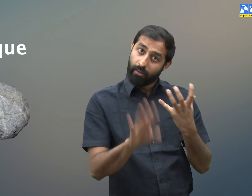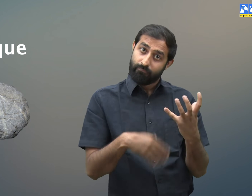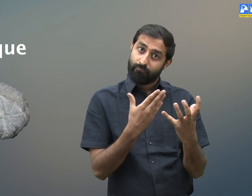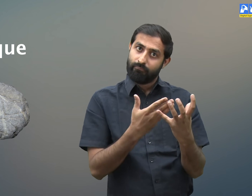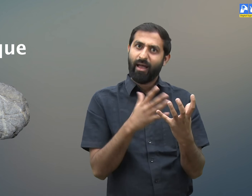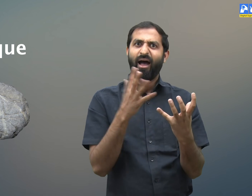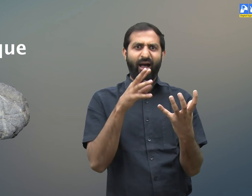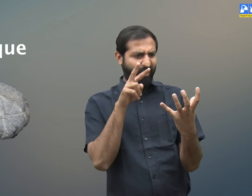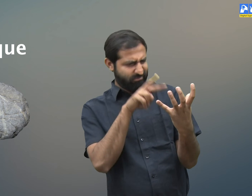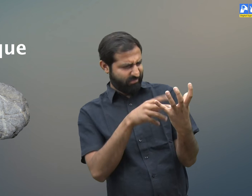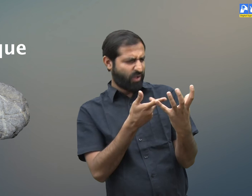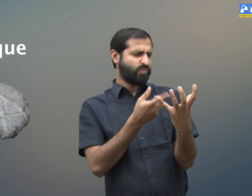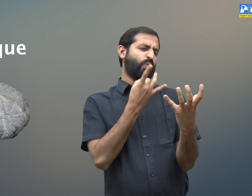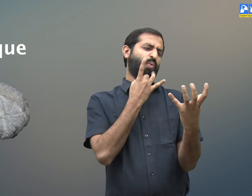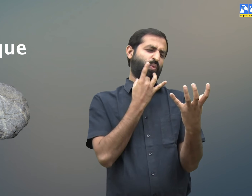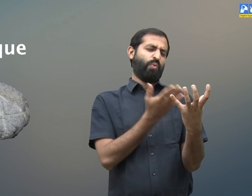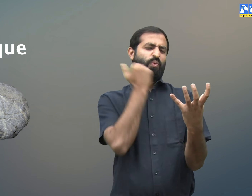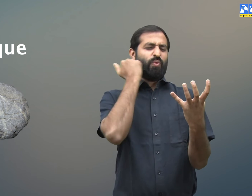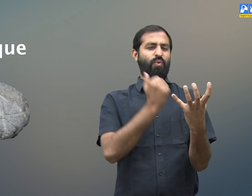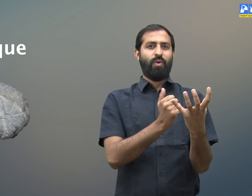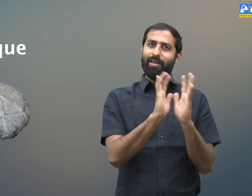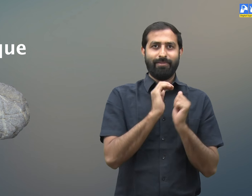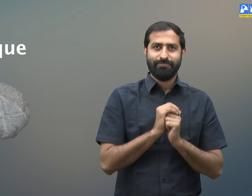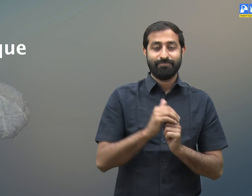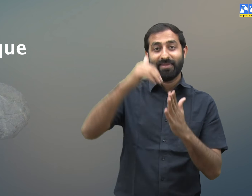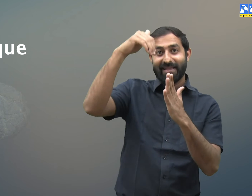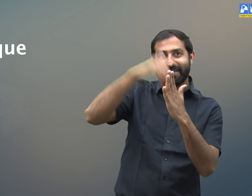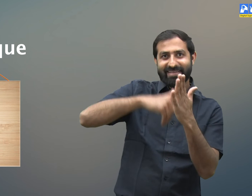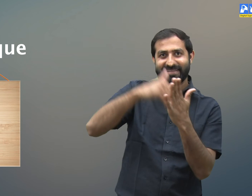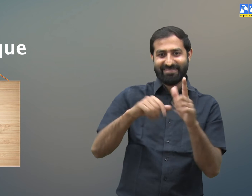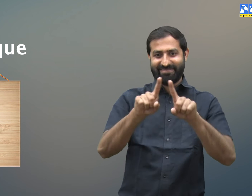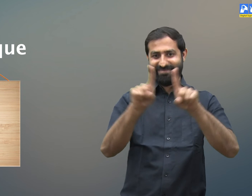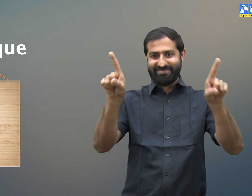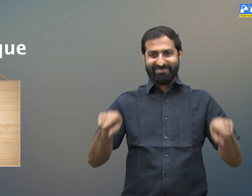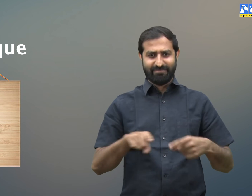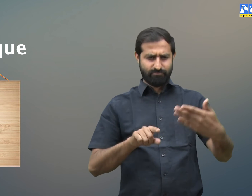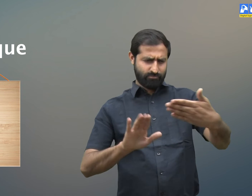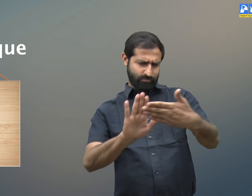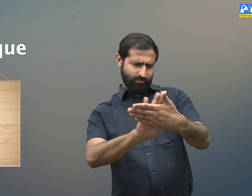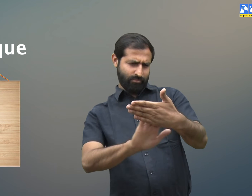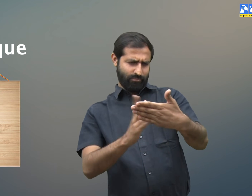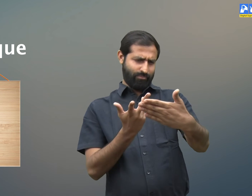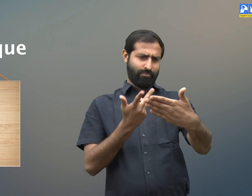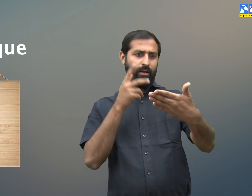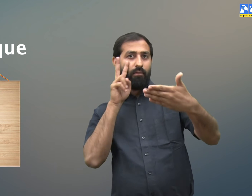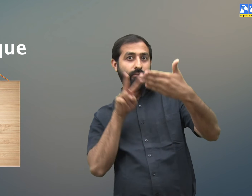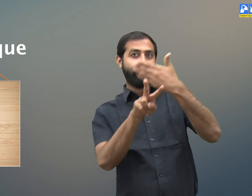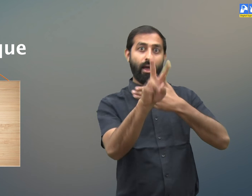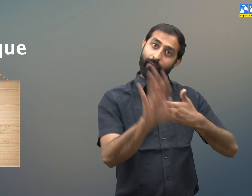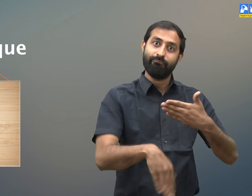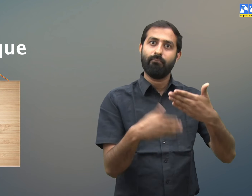Can we see through a rock? No. Another example is wood. It also doesn't allow any light